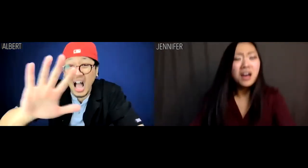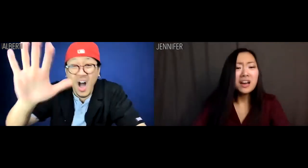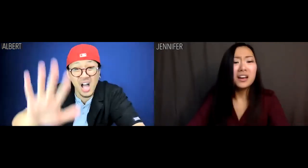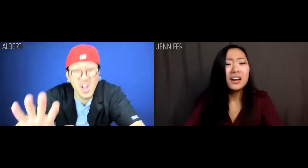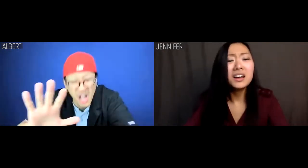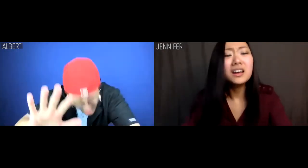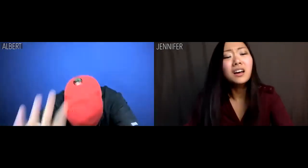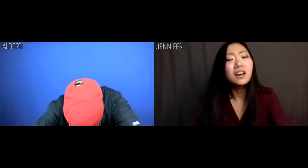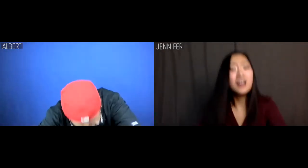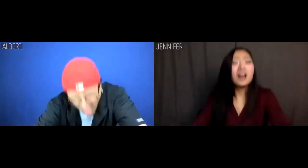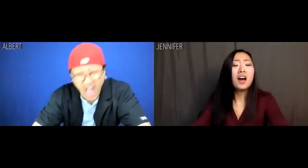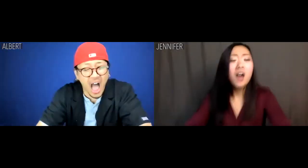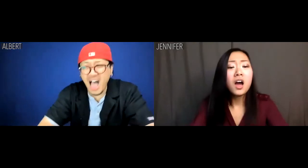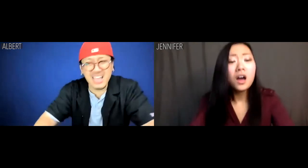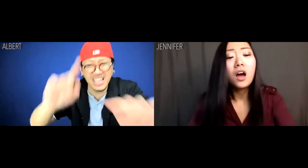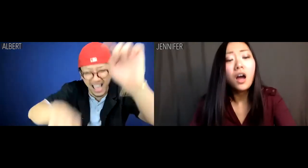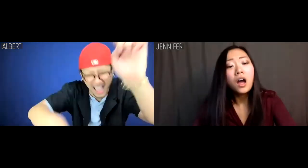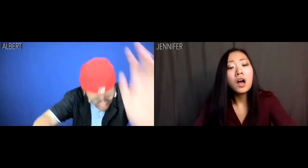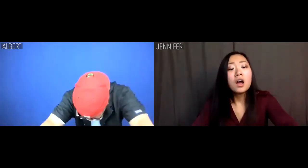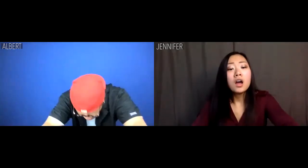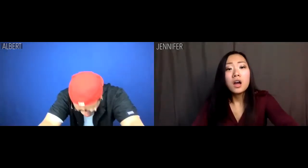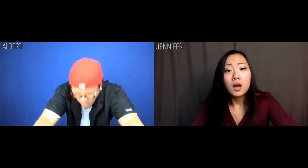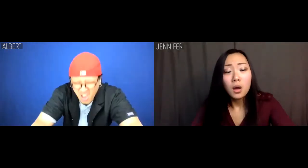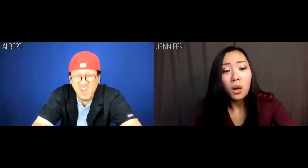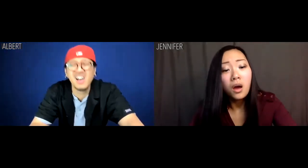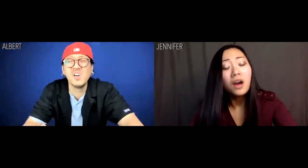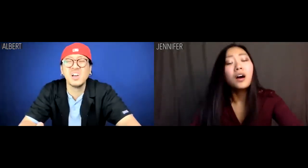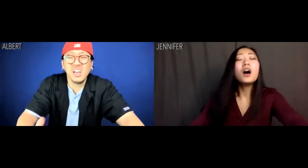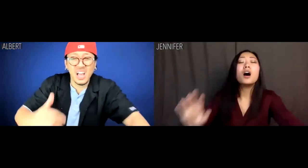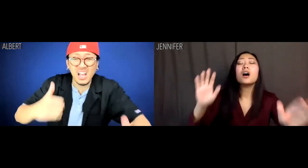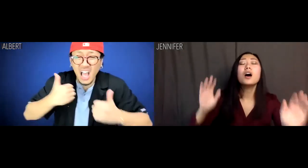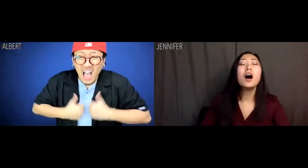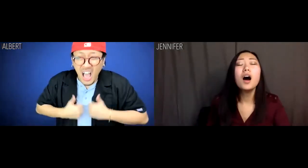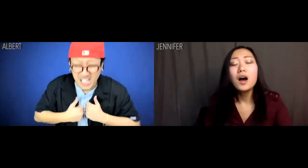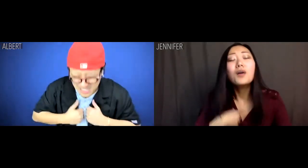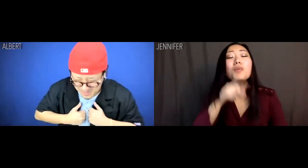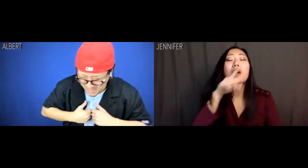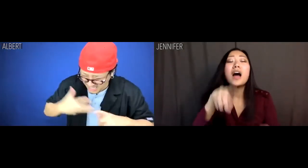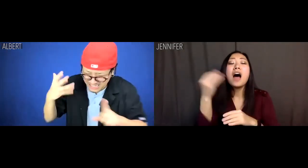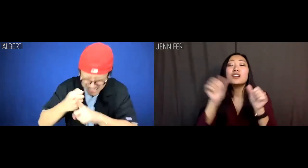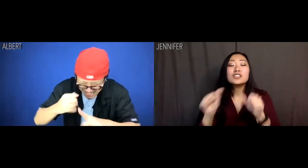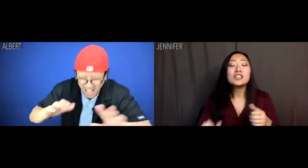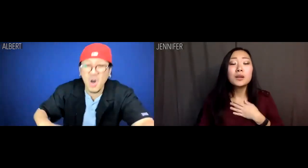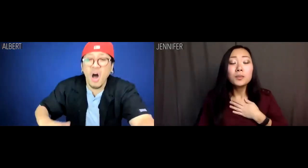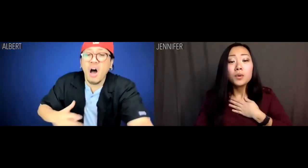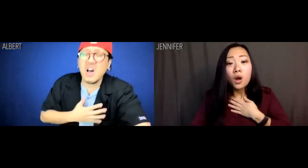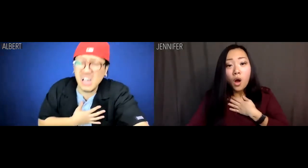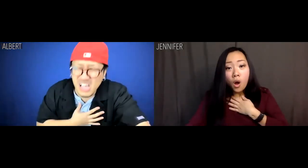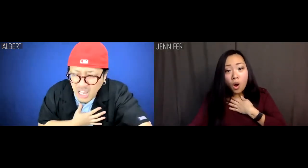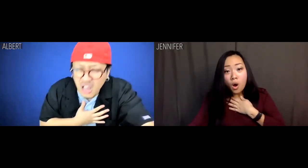Albert: Can't. Asthma attack -- Jennifer: So sedentary --